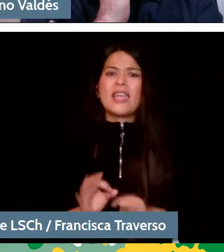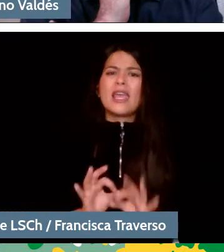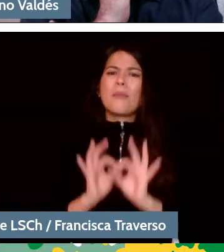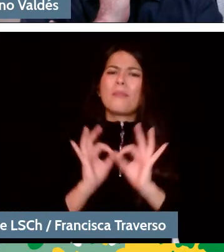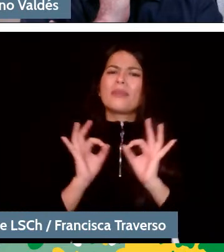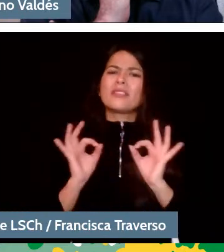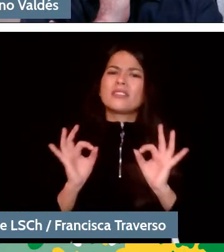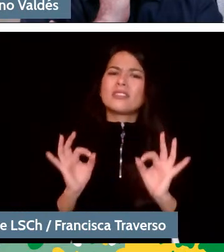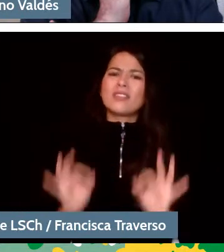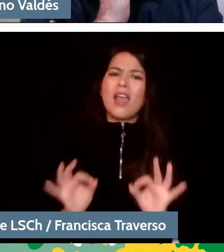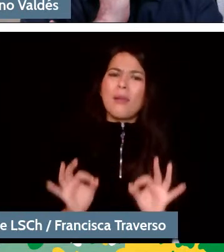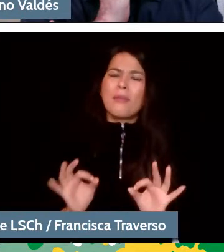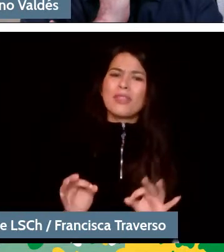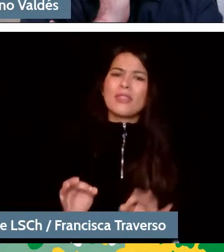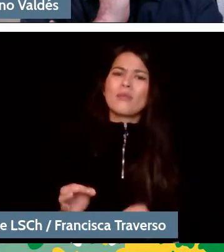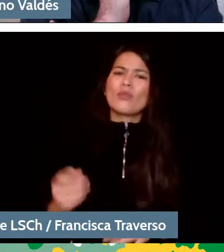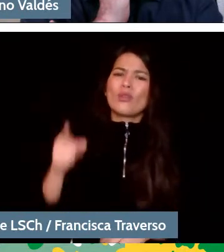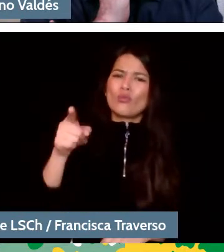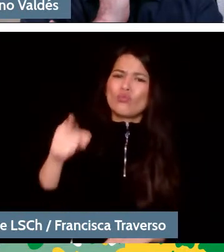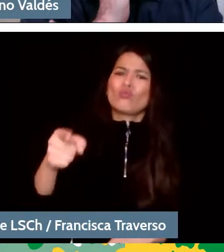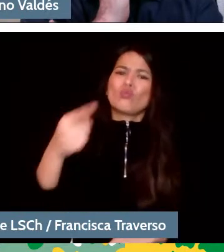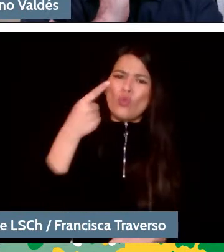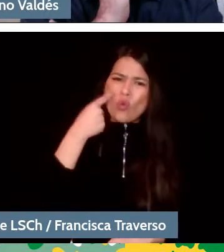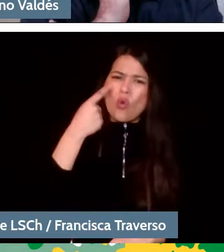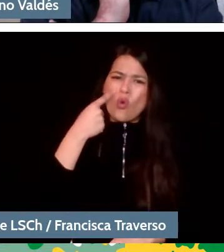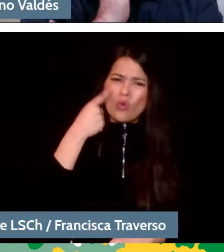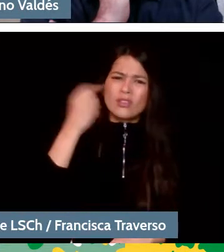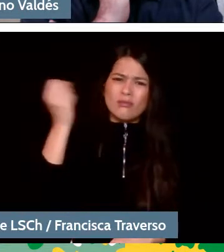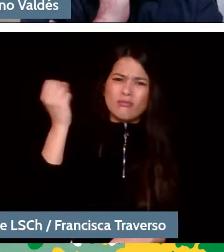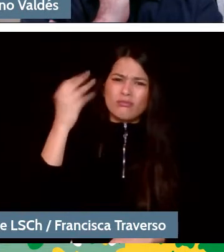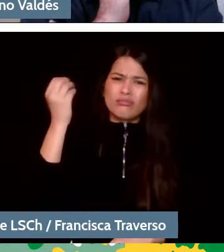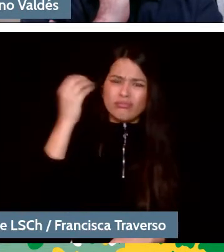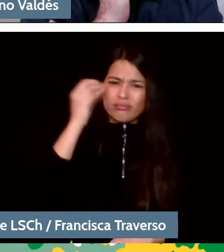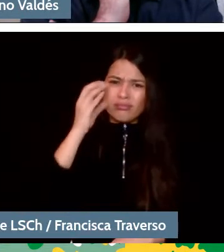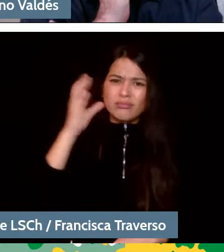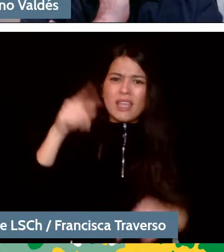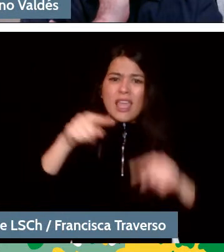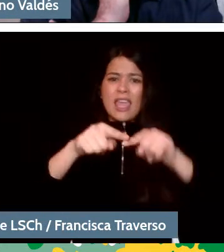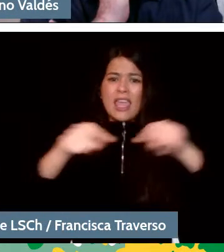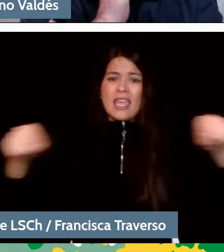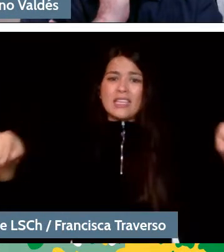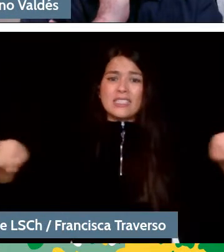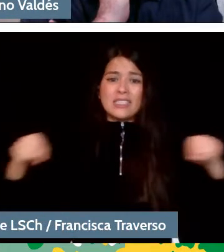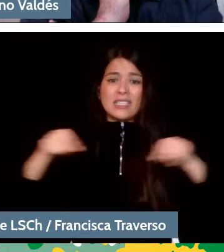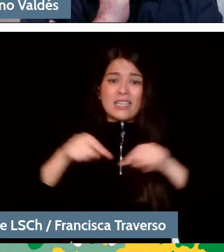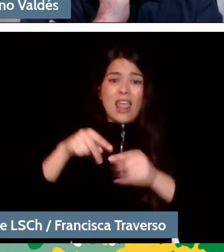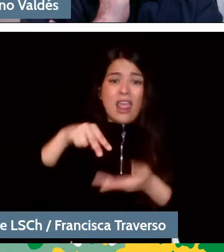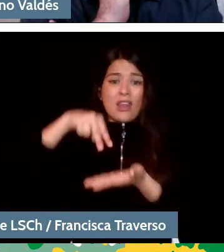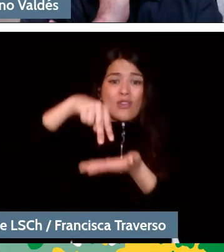of knowing so much about the national music scene.